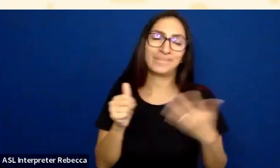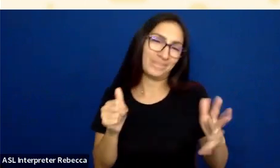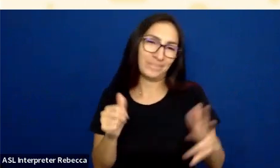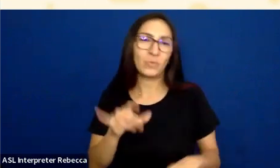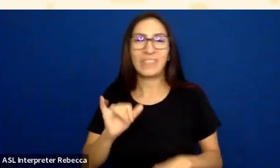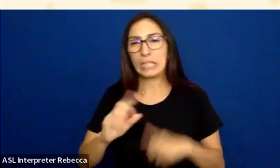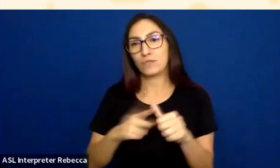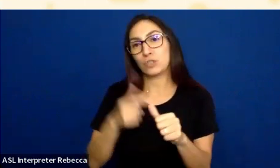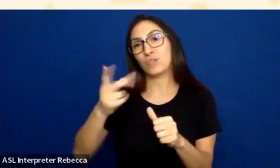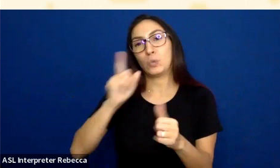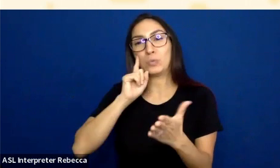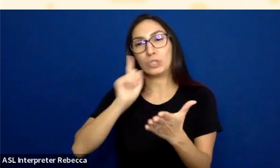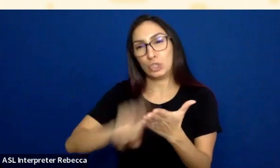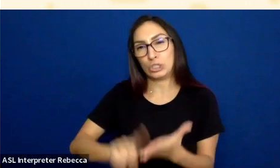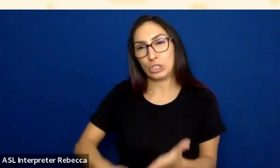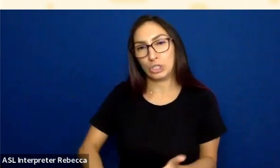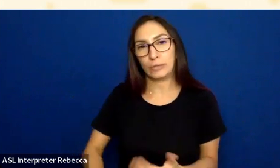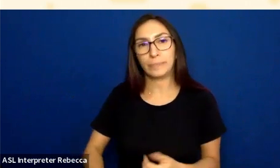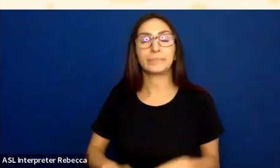Going to be the label text and then that link text.